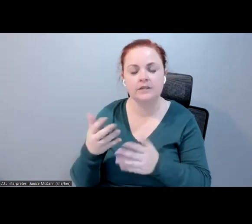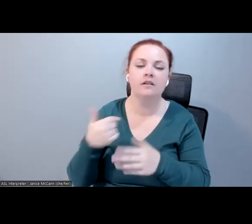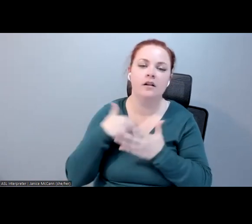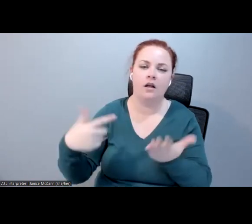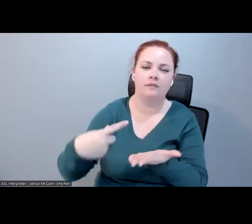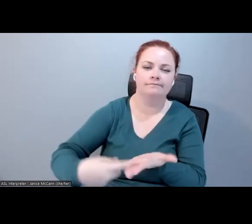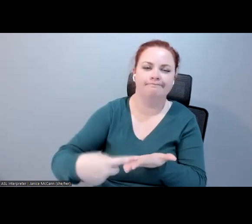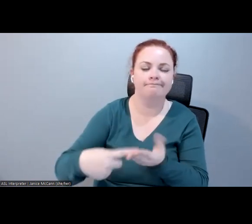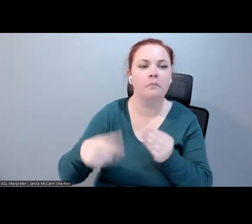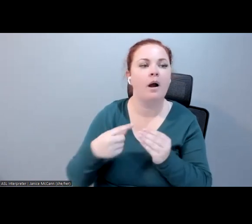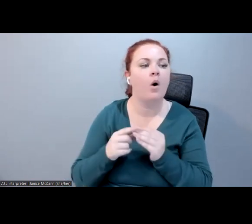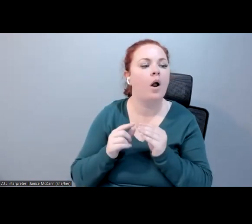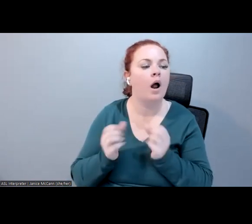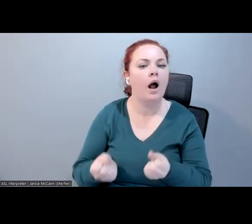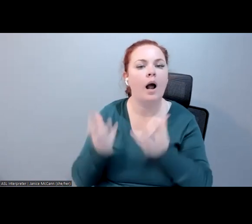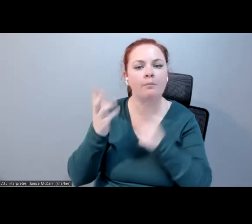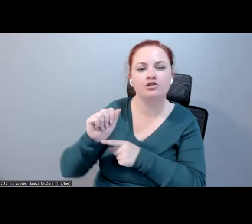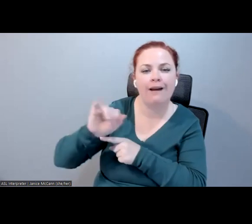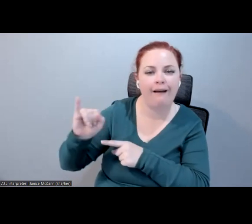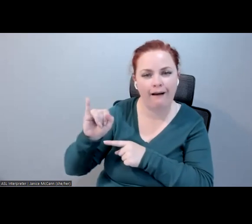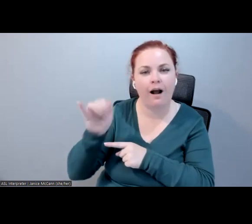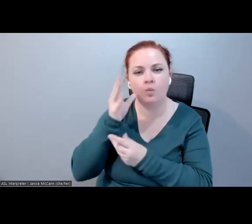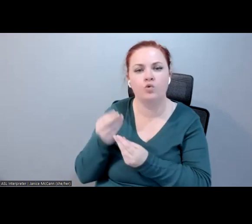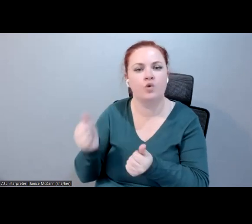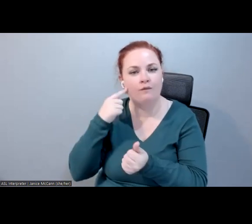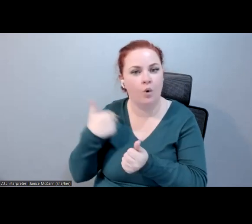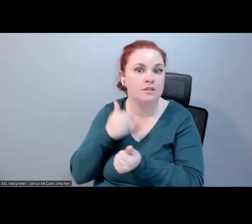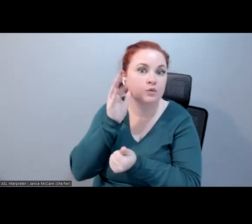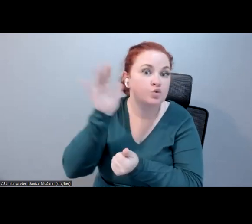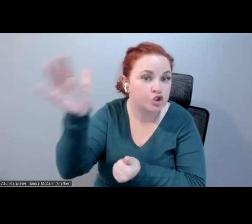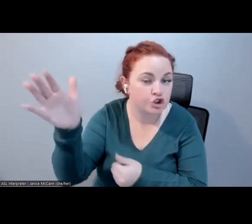much AI will start to solve that for us, but it is really not